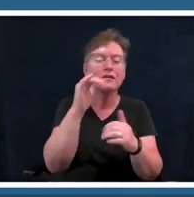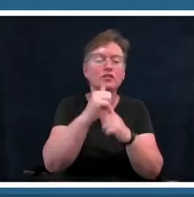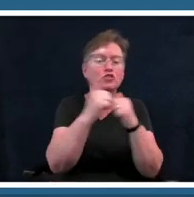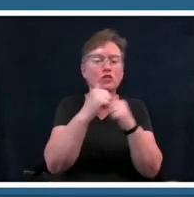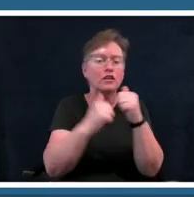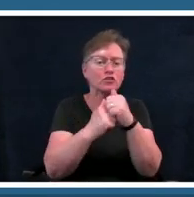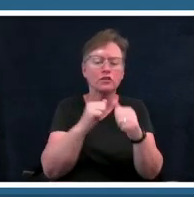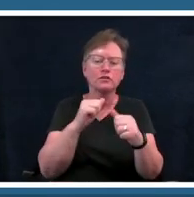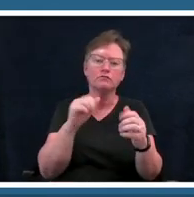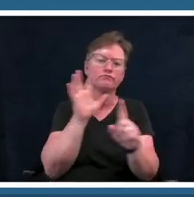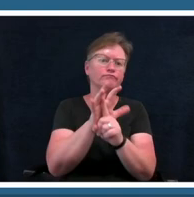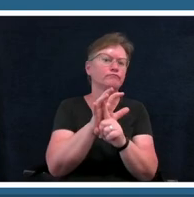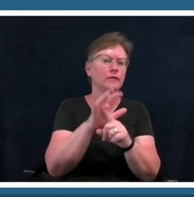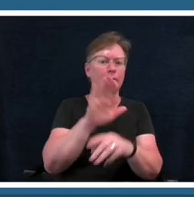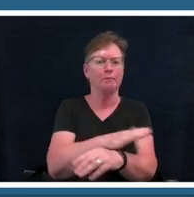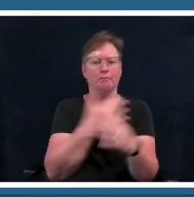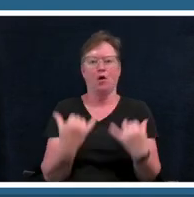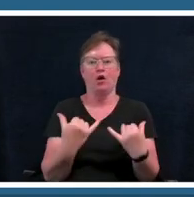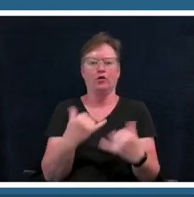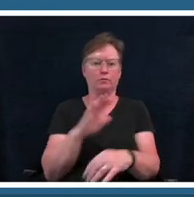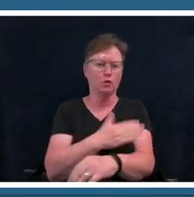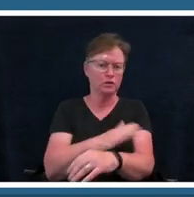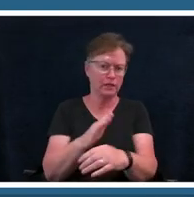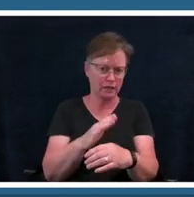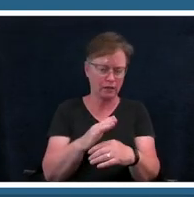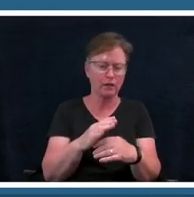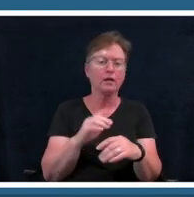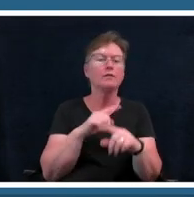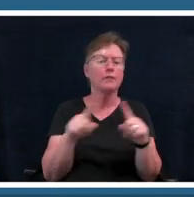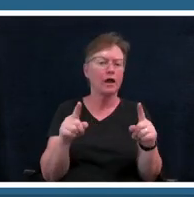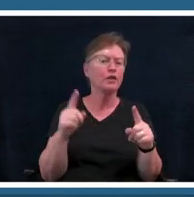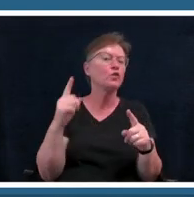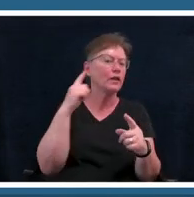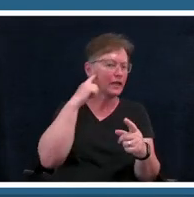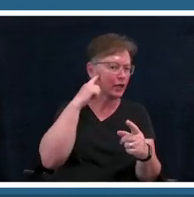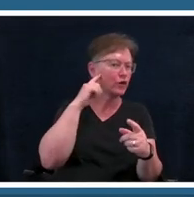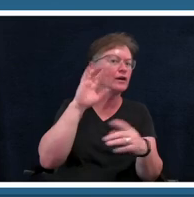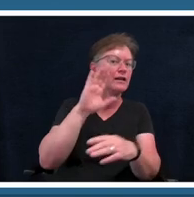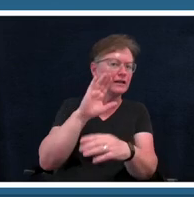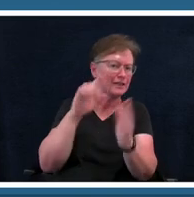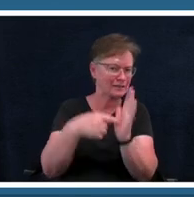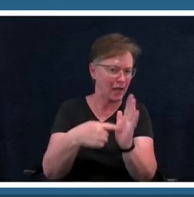we'll hear an example of it in the um